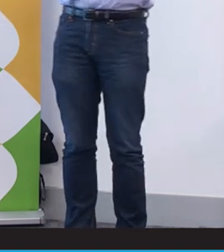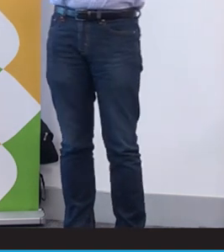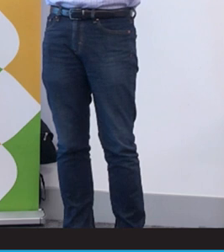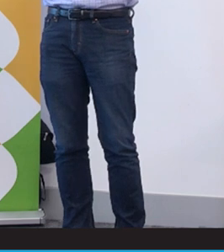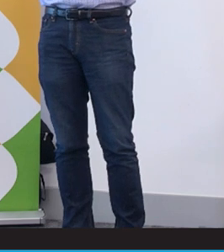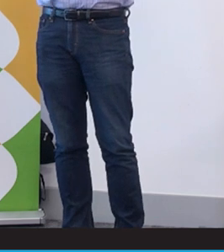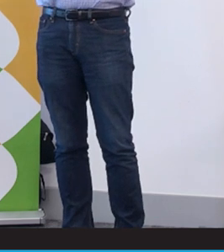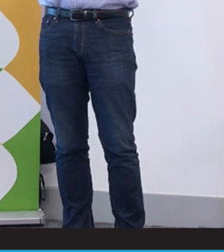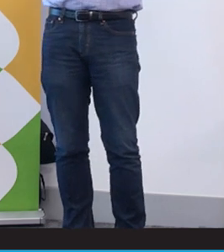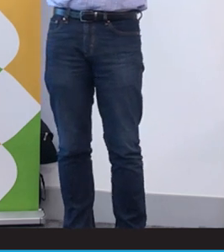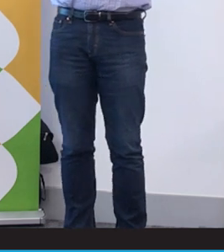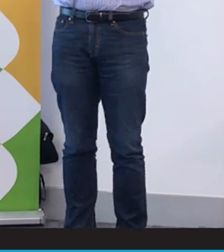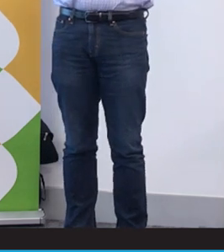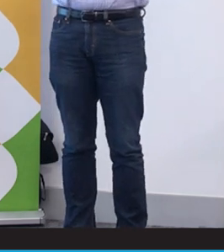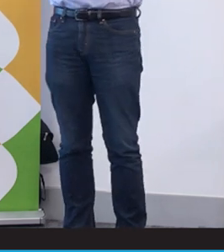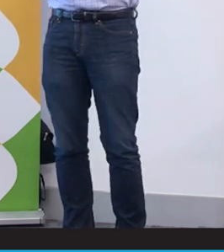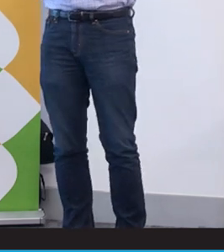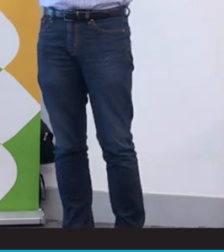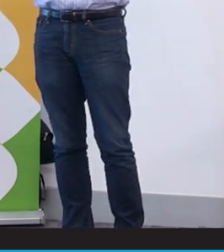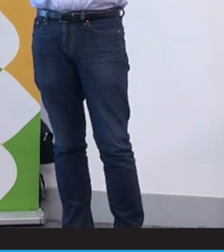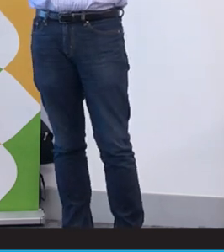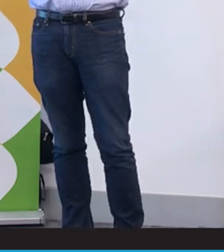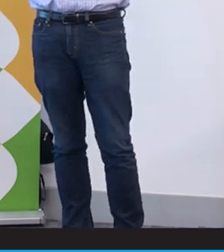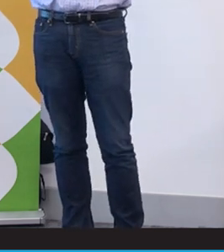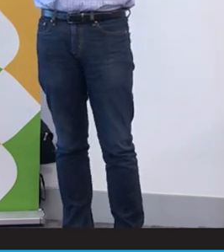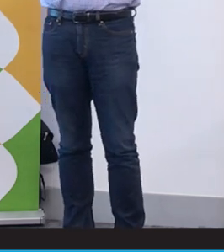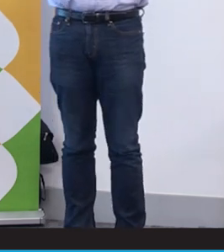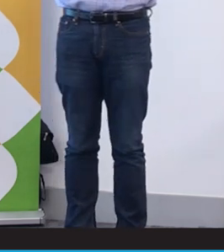people to see deafness as a disability or as a deficit. They see it as a cost,